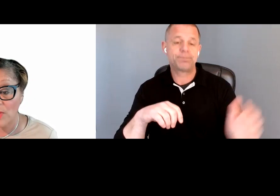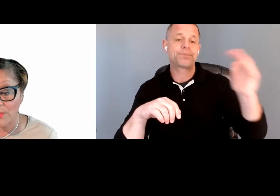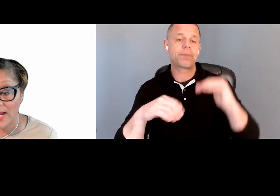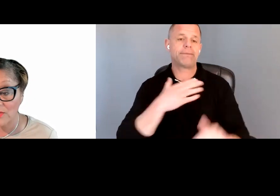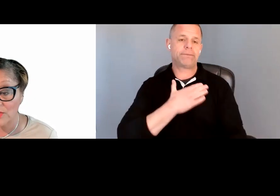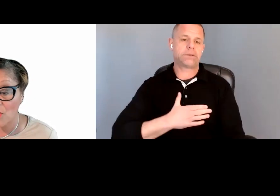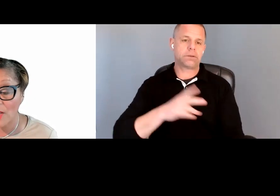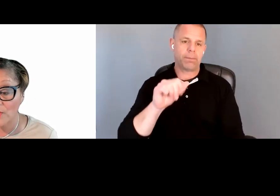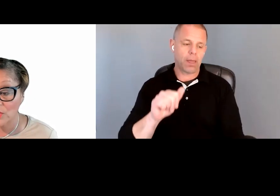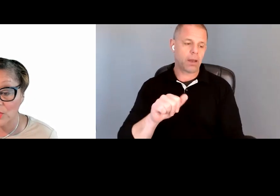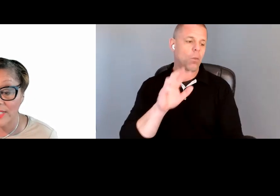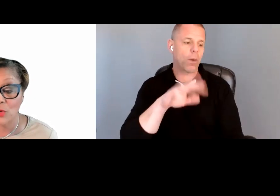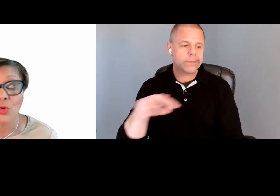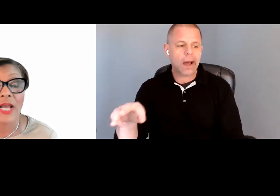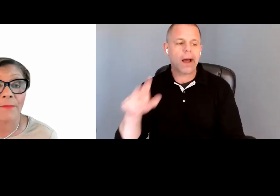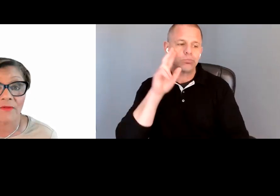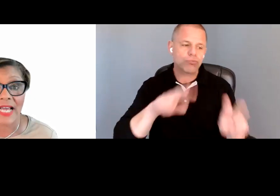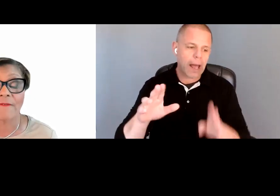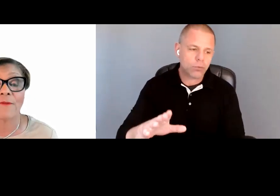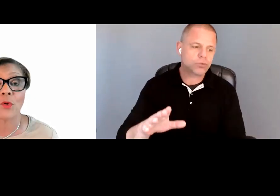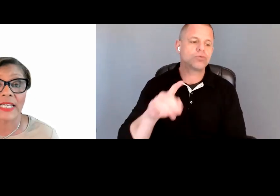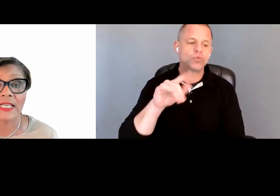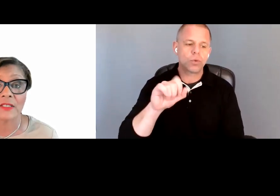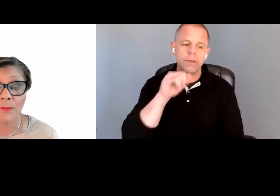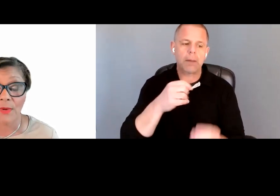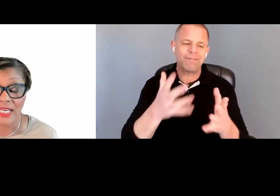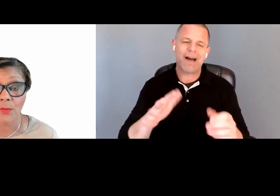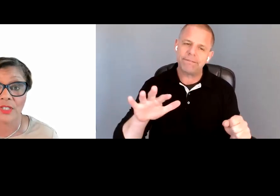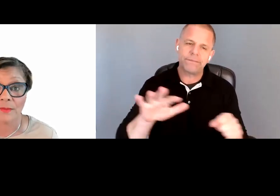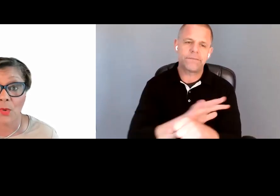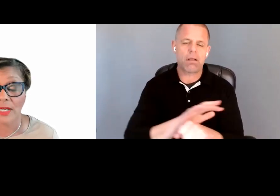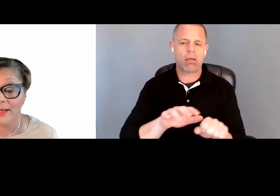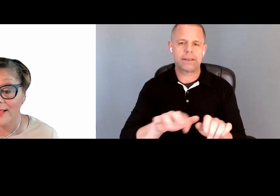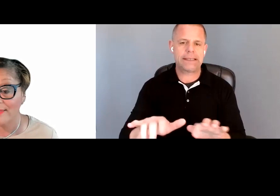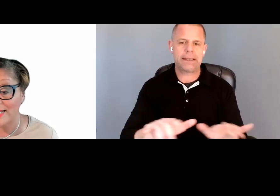Web browsers, and authoring tools that do not provide the full keyboard support that